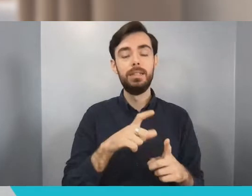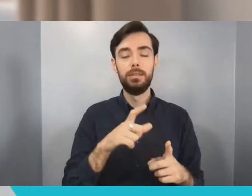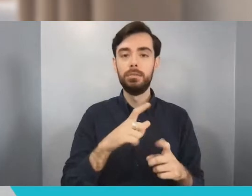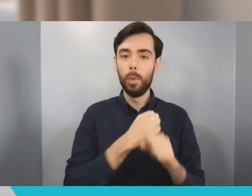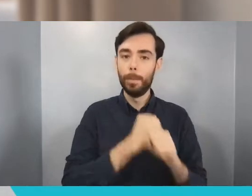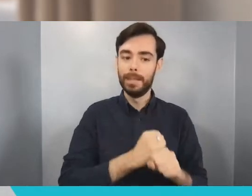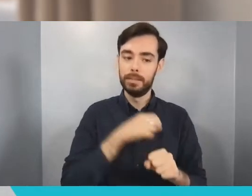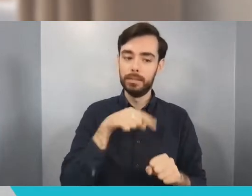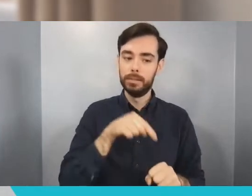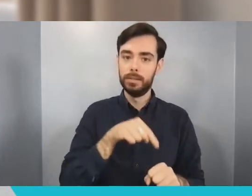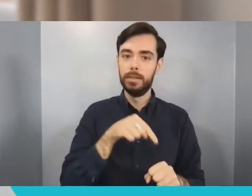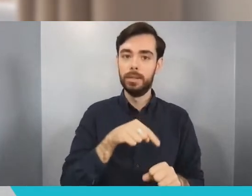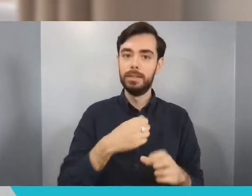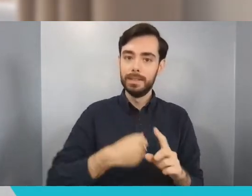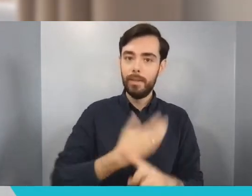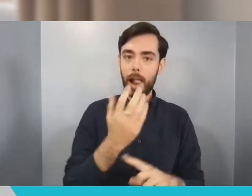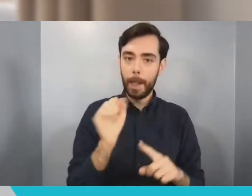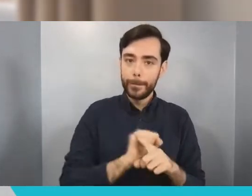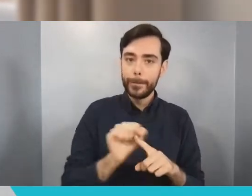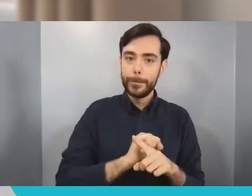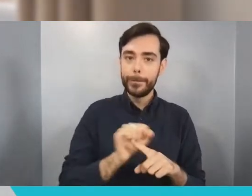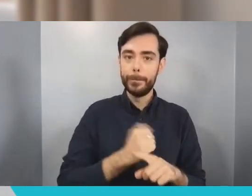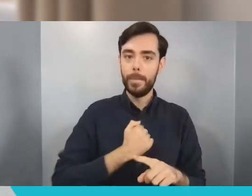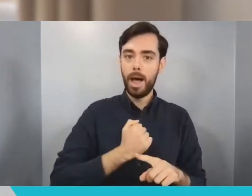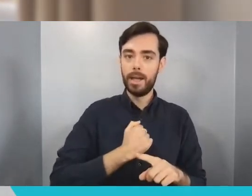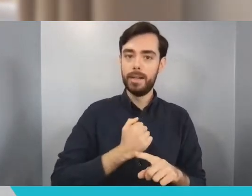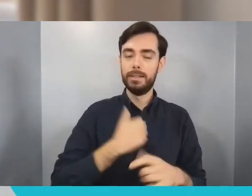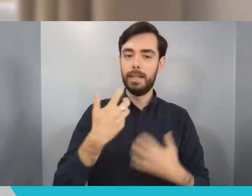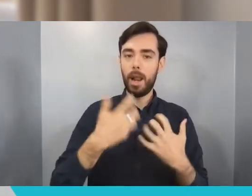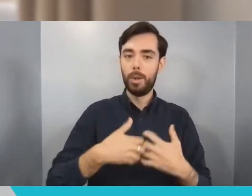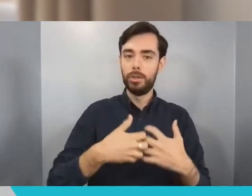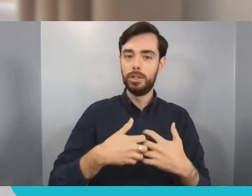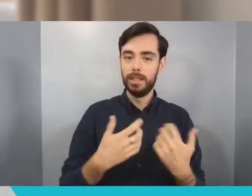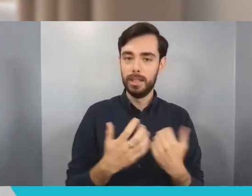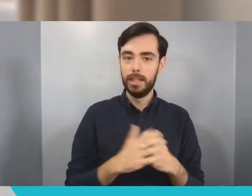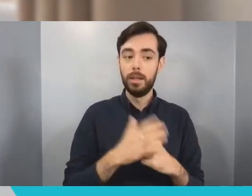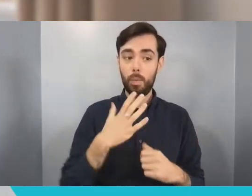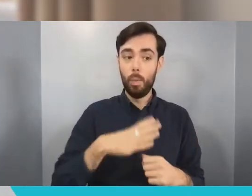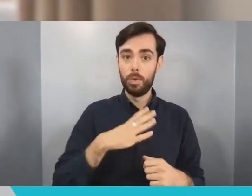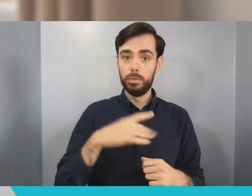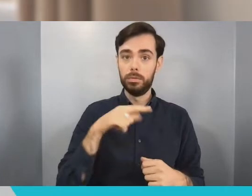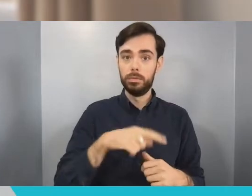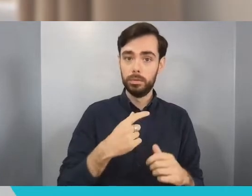get it to develop it to the point where it was ready to go out into the real world. That